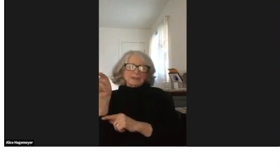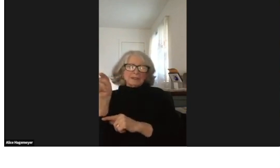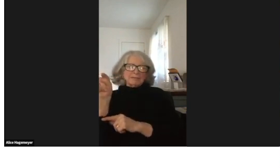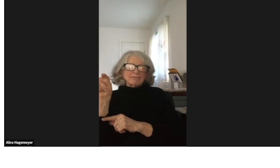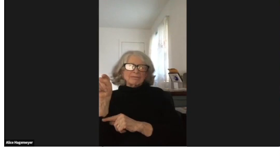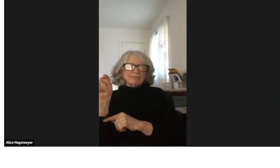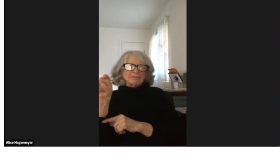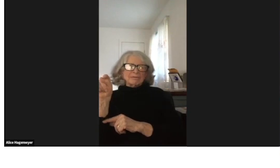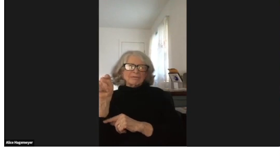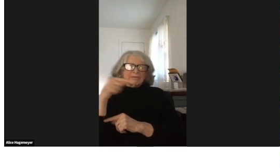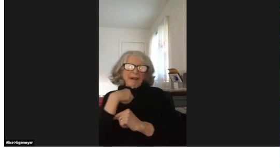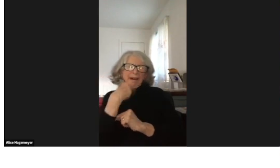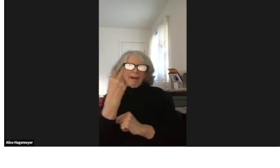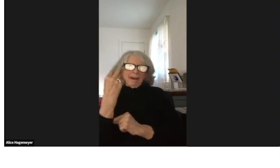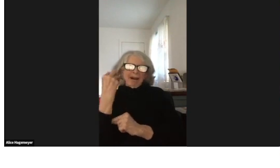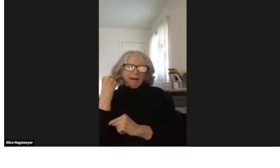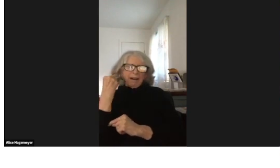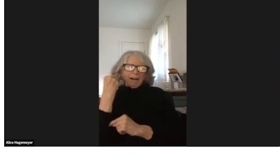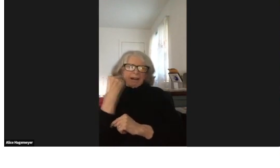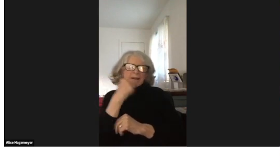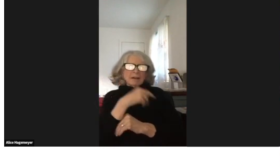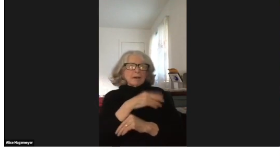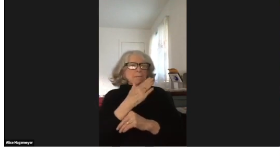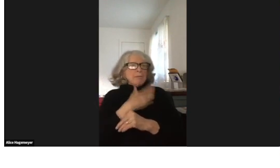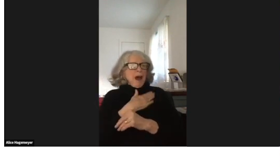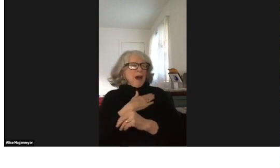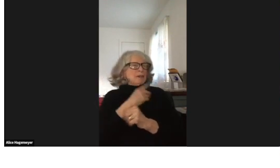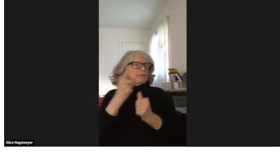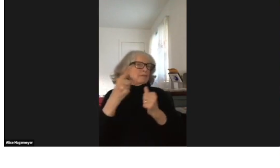as deaf gain, the concept of deaf gain.